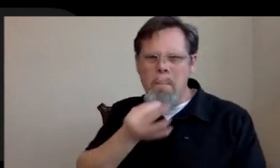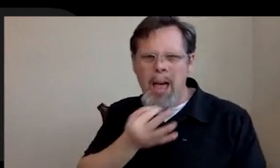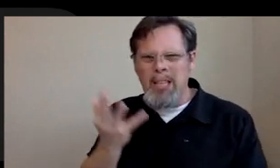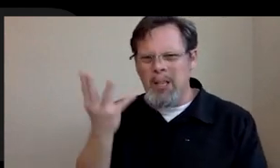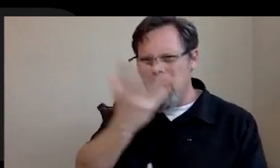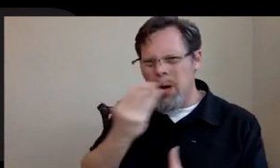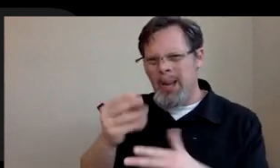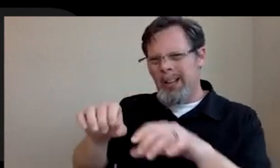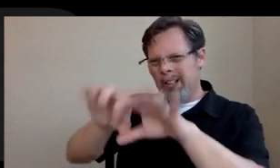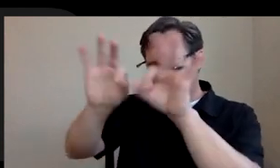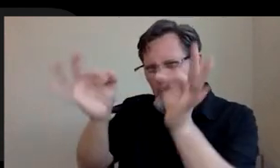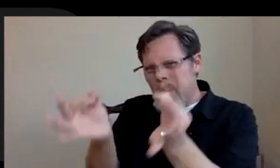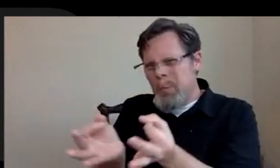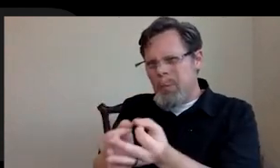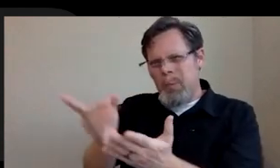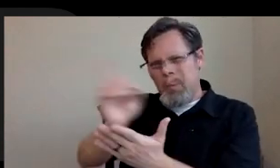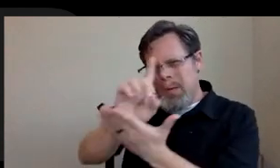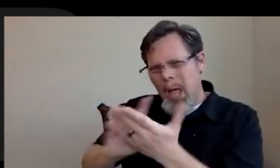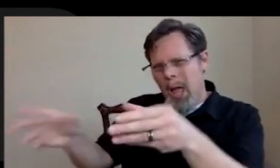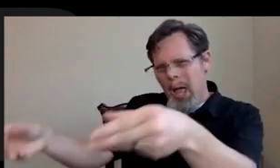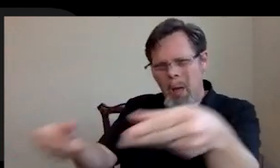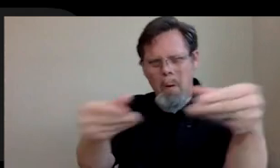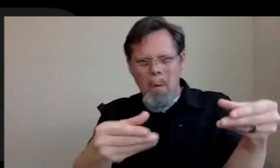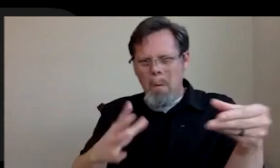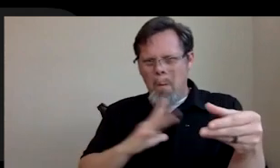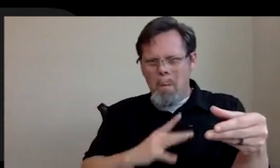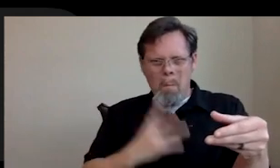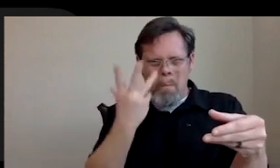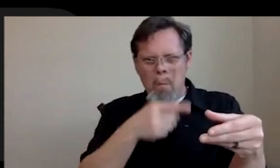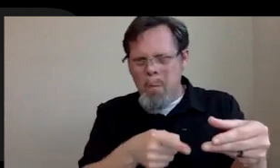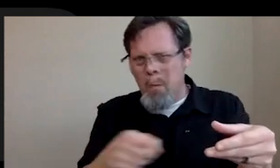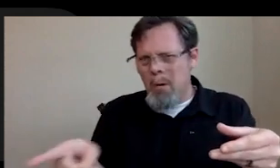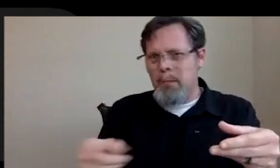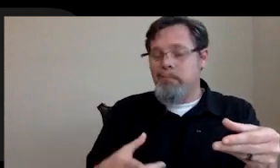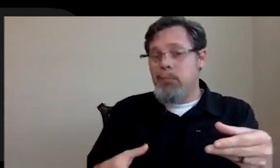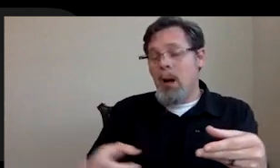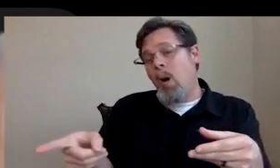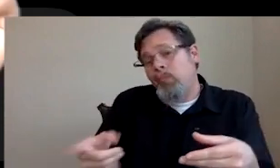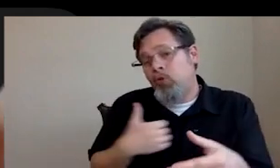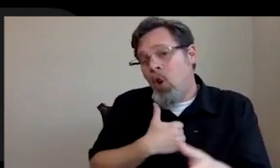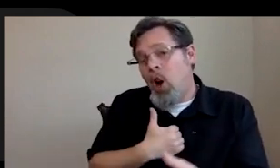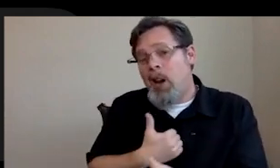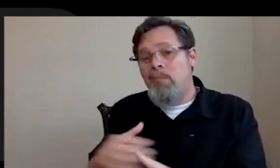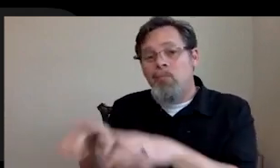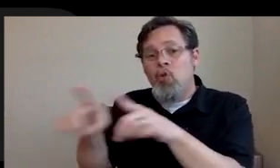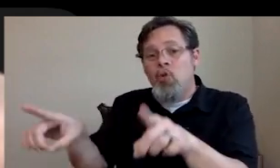steering wheel we've ever seen, you don't have that stamp that says you graduated. We can't hire you even though like you live down the street. A